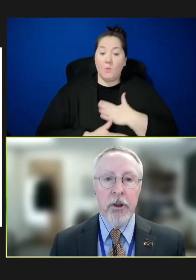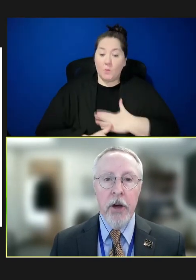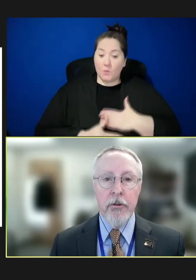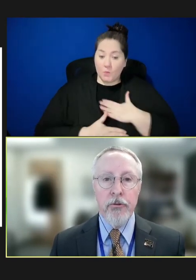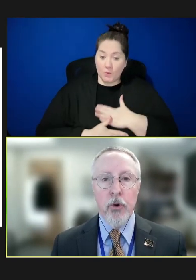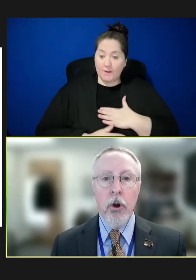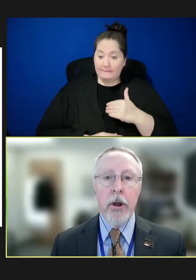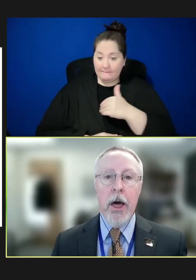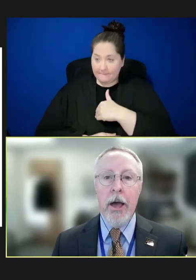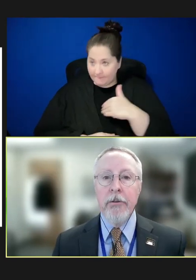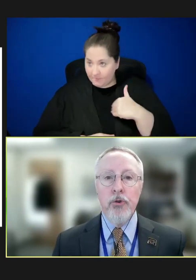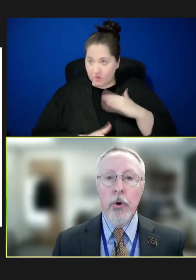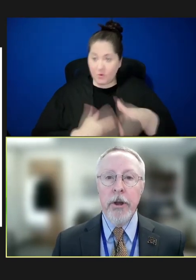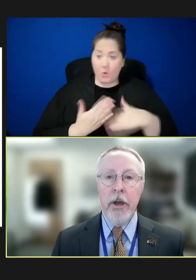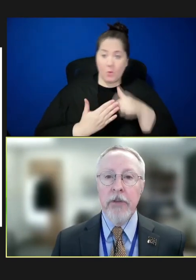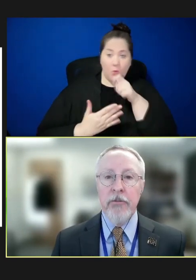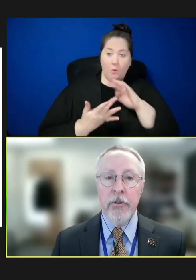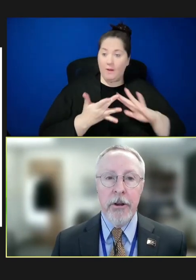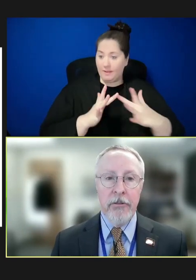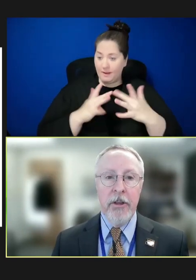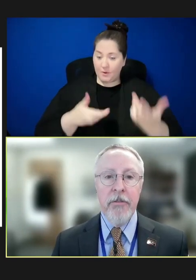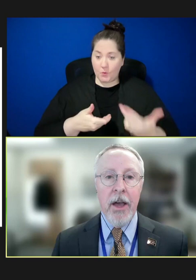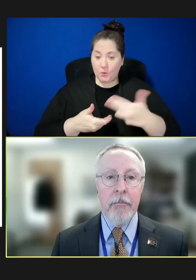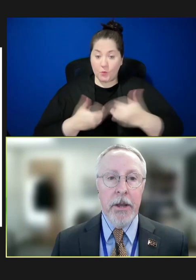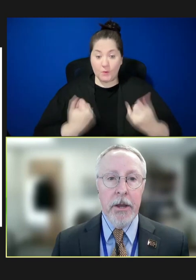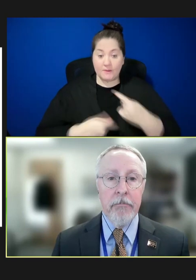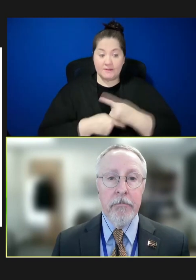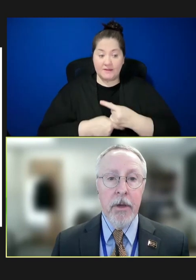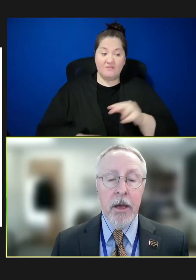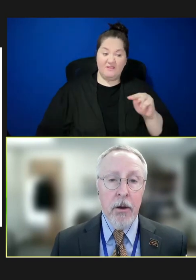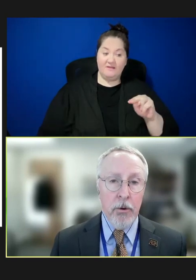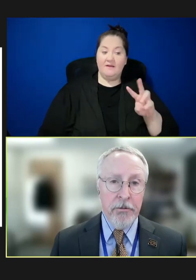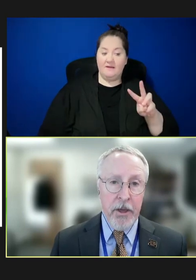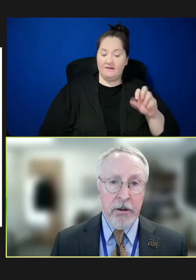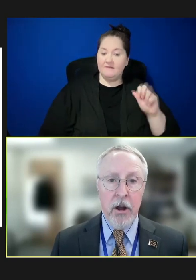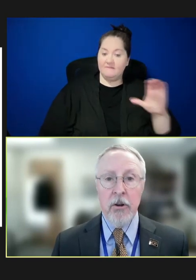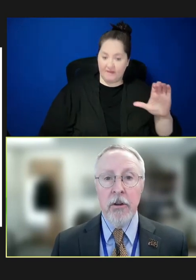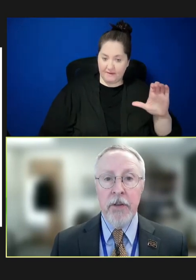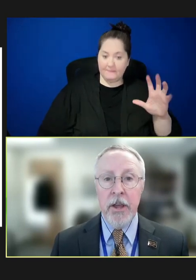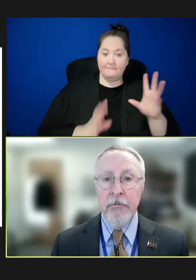others who are online joining us for today's NVAC meeting. I want to thank Dr. Levine for